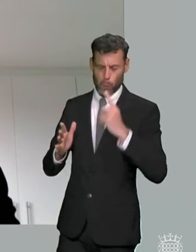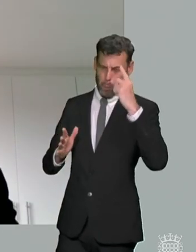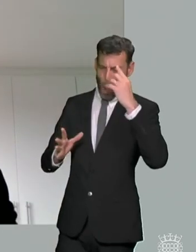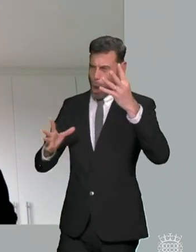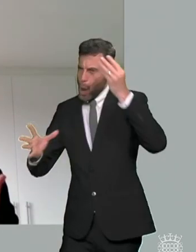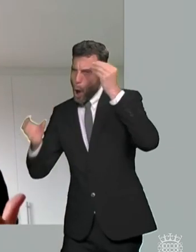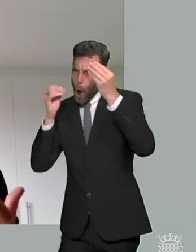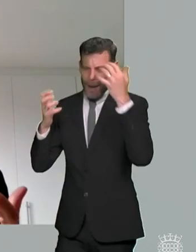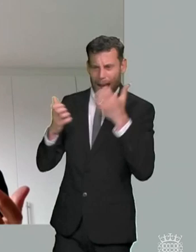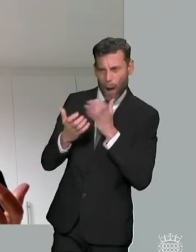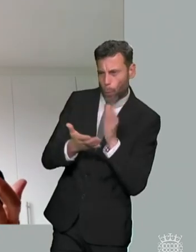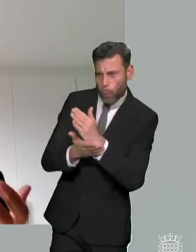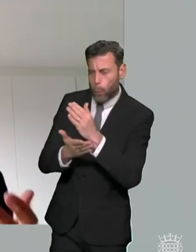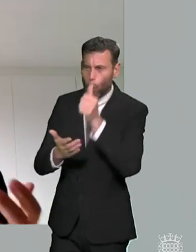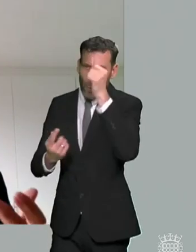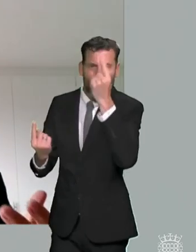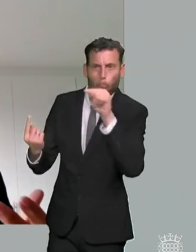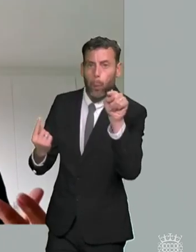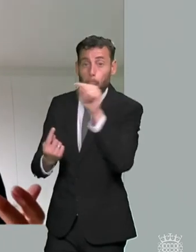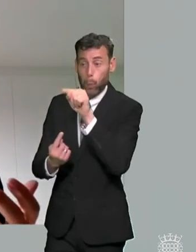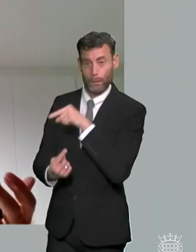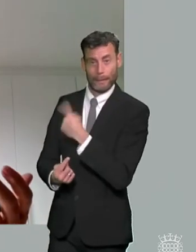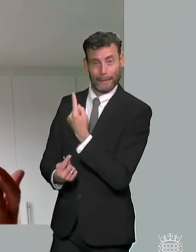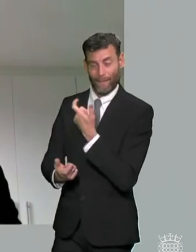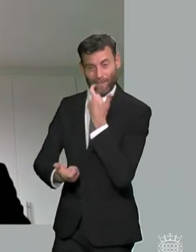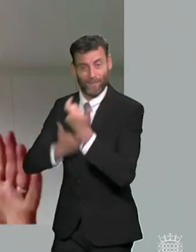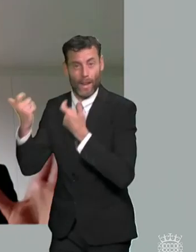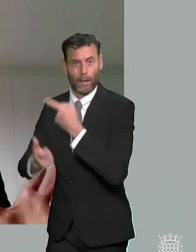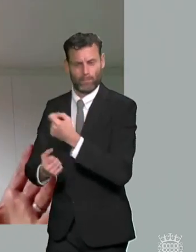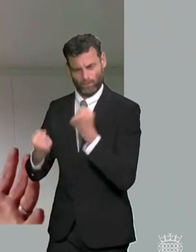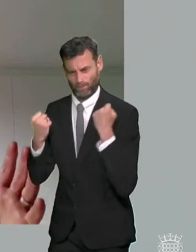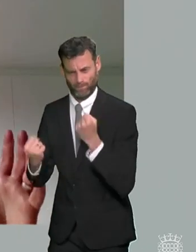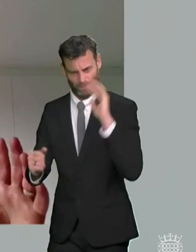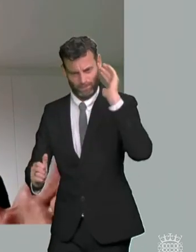the real concerns therefore is that there's lots and lots of people um who for a variety of reasons